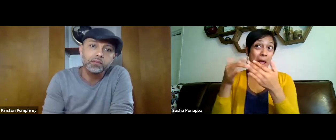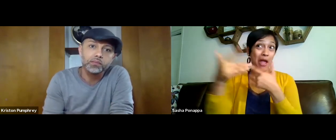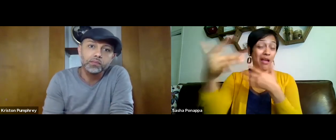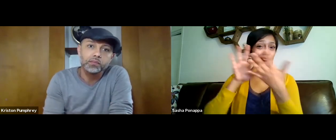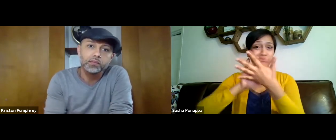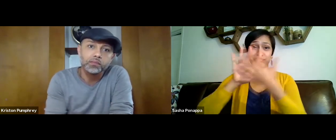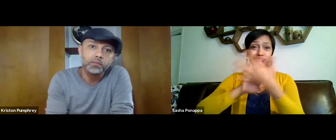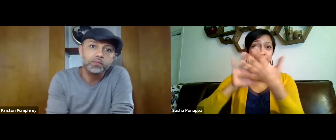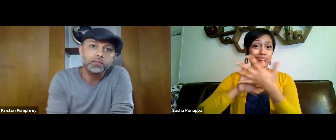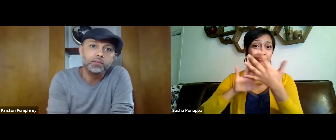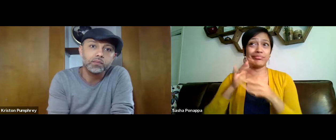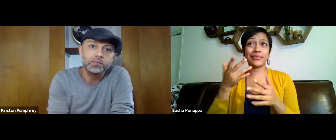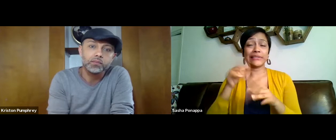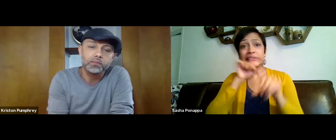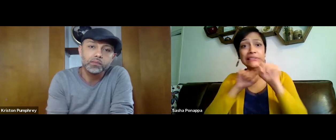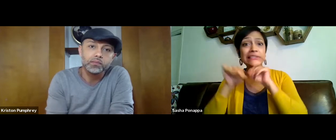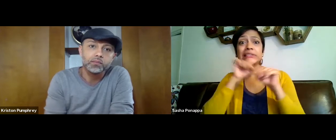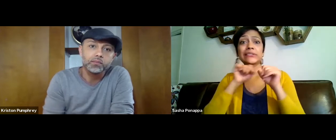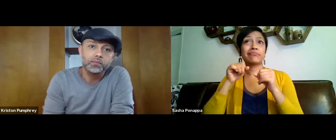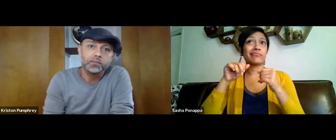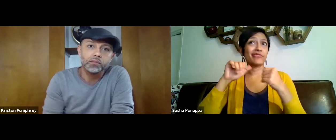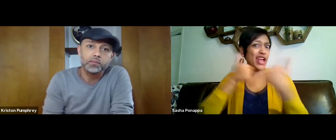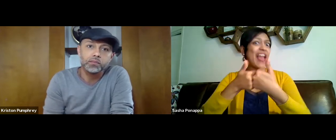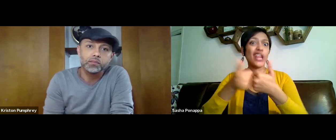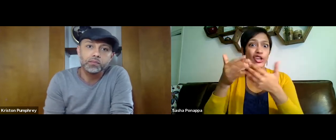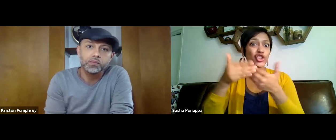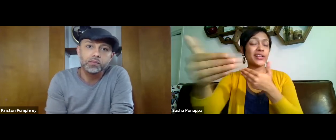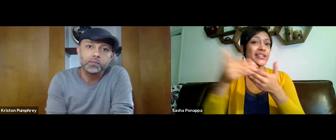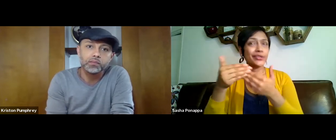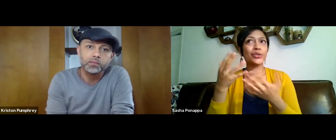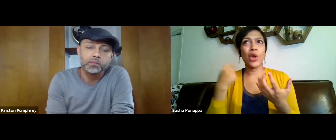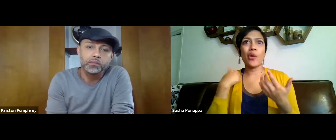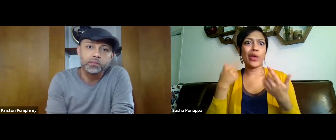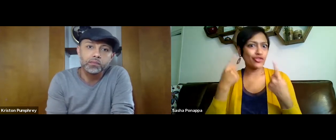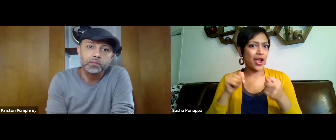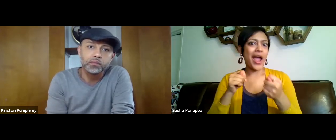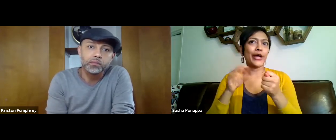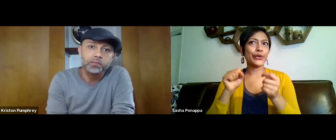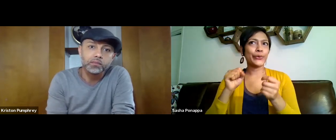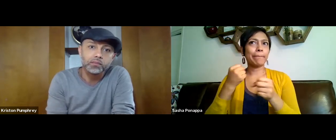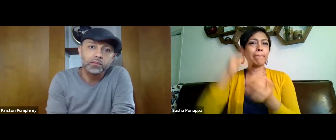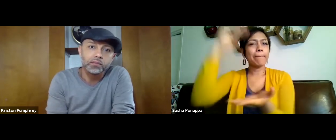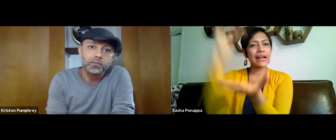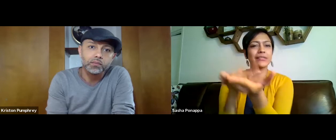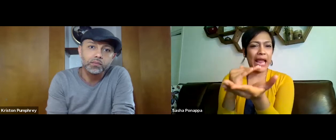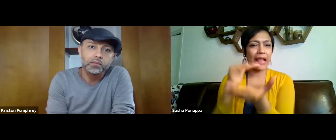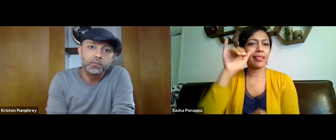within these organizations, 'cause like you said, these are unprecedented times and in the foreseeable future,